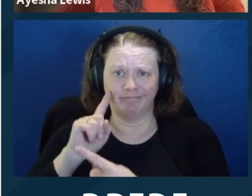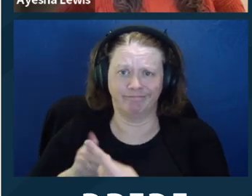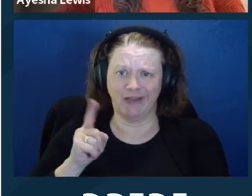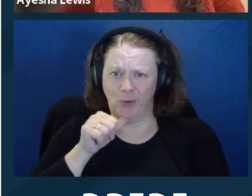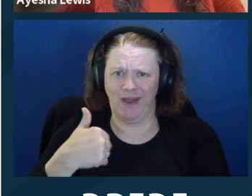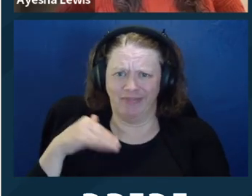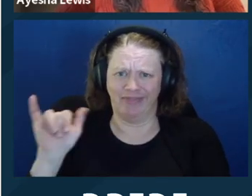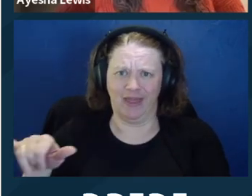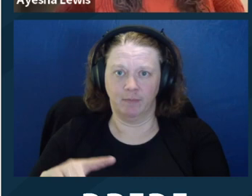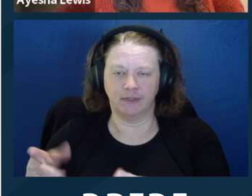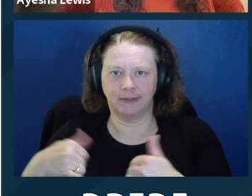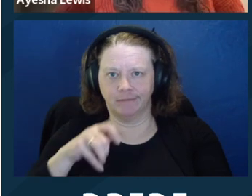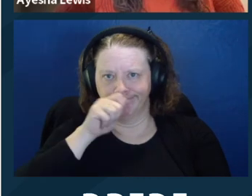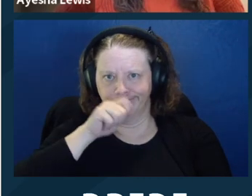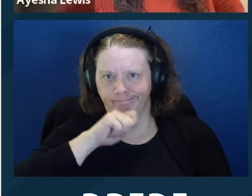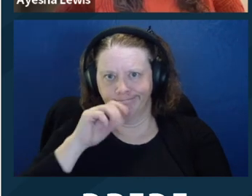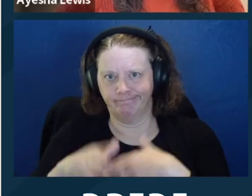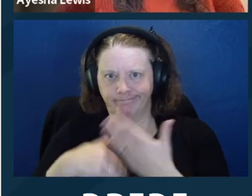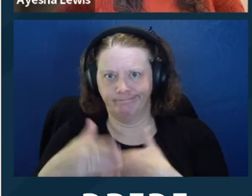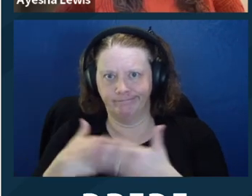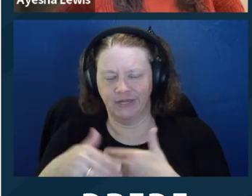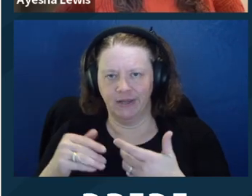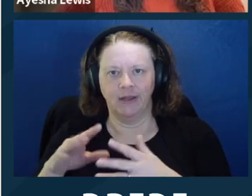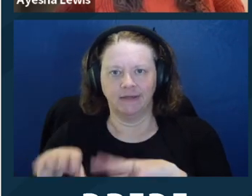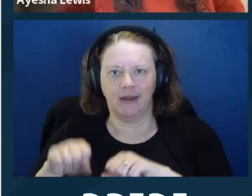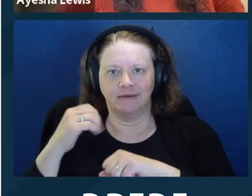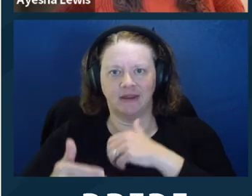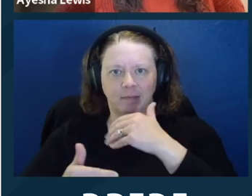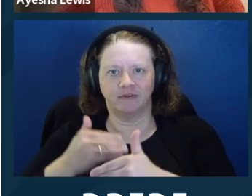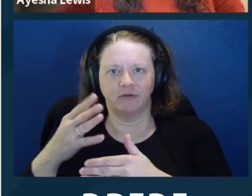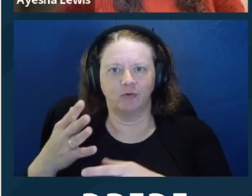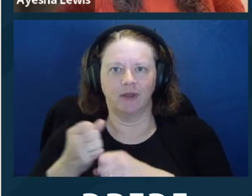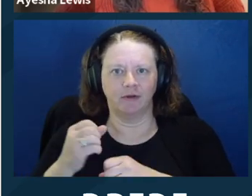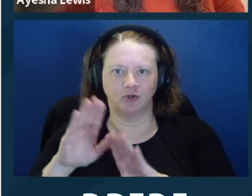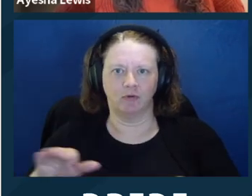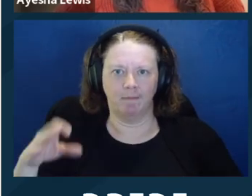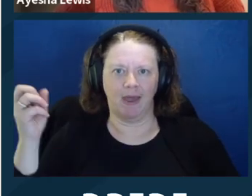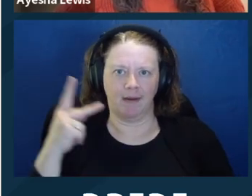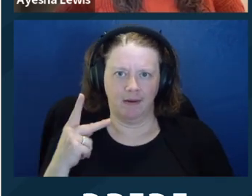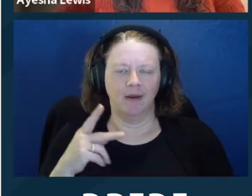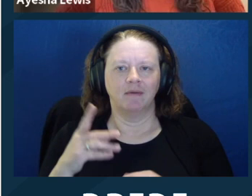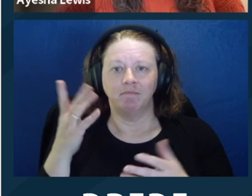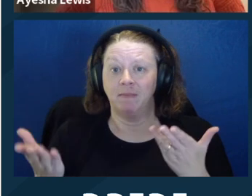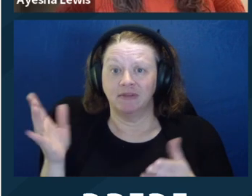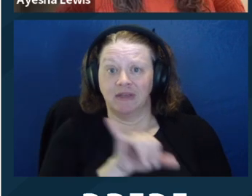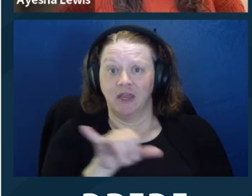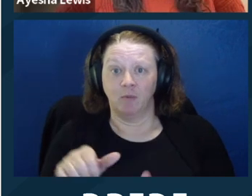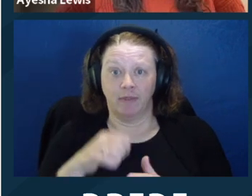They might have a diagnosis. They may not agree with the diagnosis, but they'll still take the steps that they need to take to get their children back.